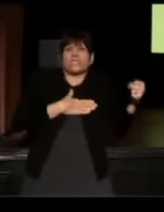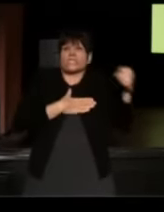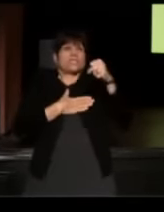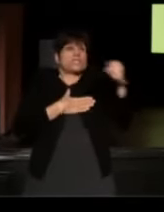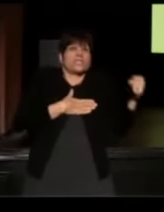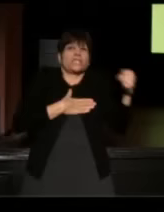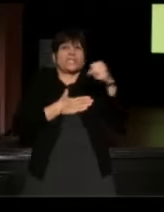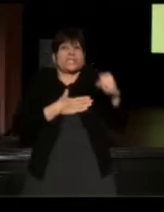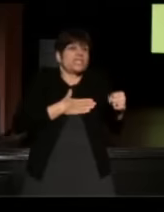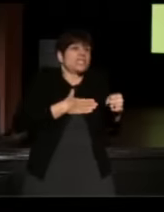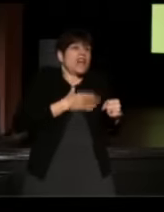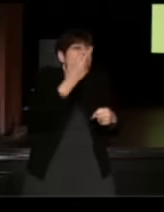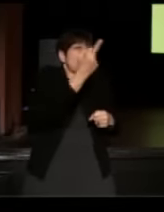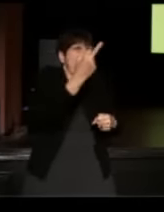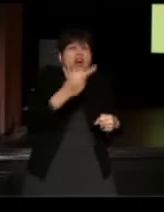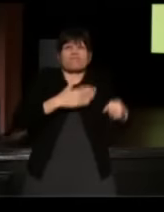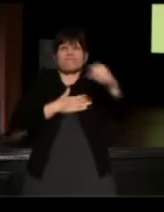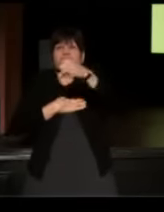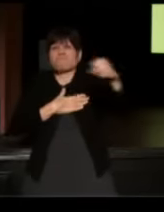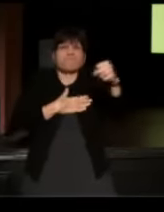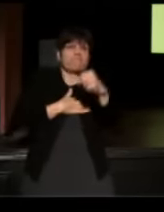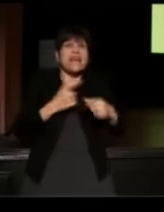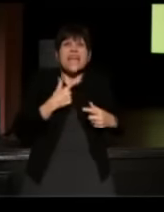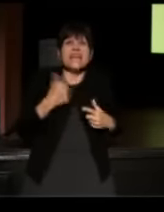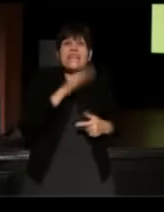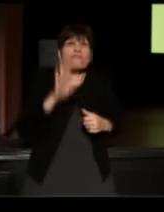He gave everybody the finger, he never used the brakes,